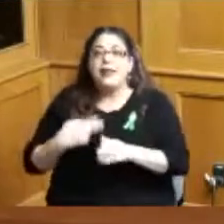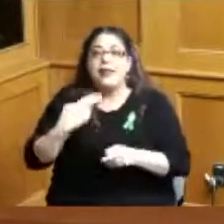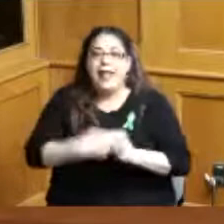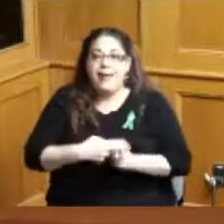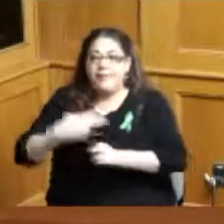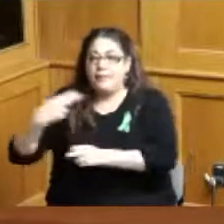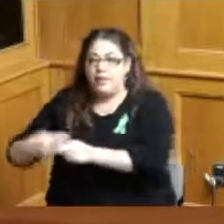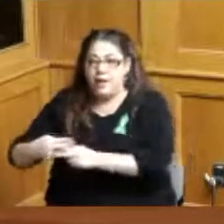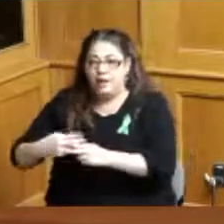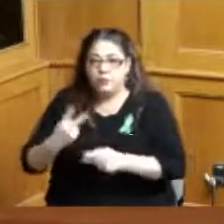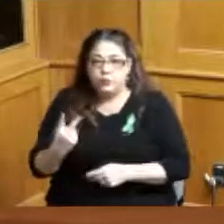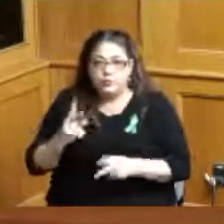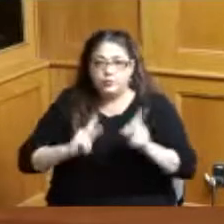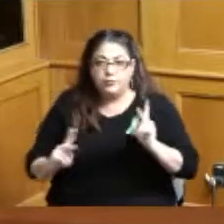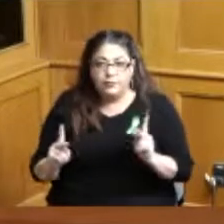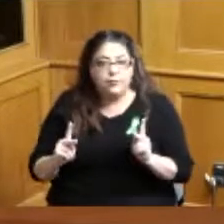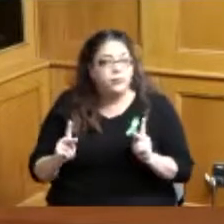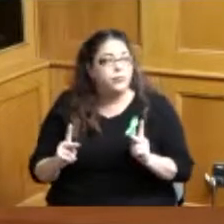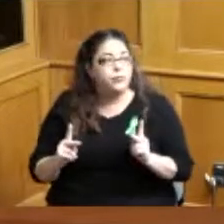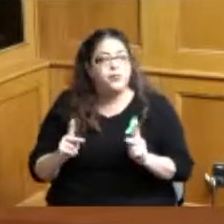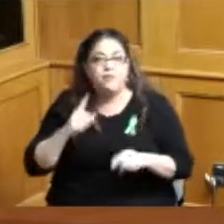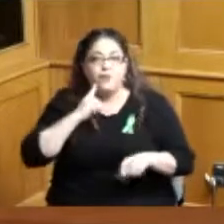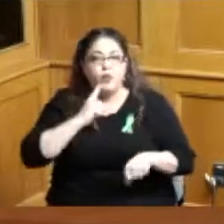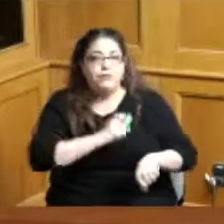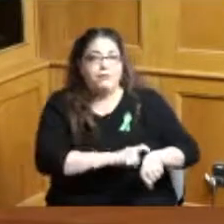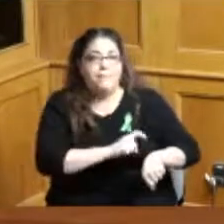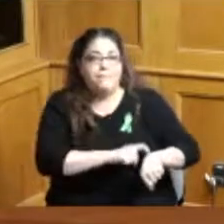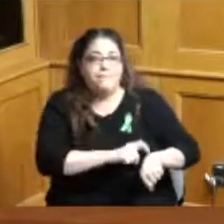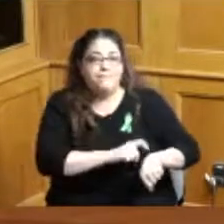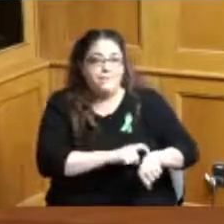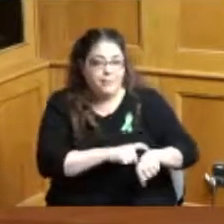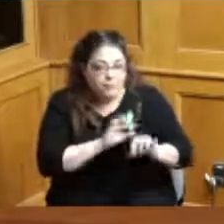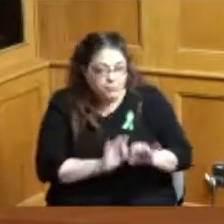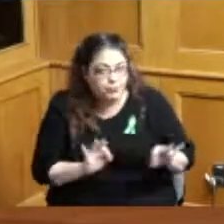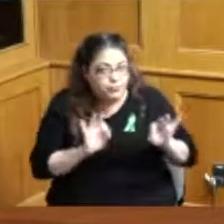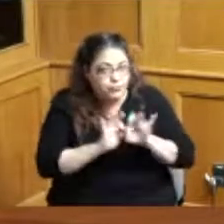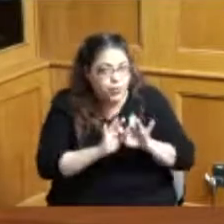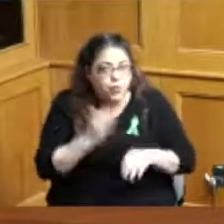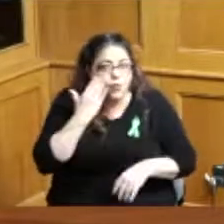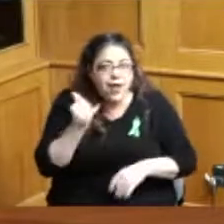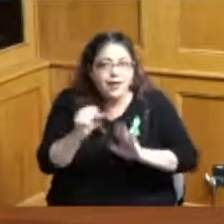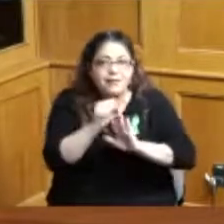that this is important from a timing perspective because the state wants to have the first meeting